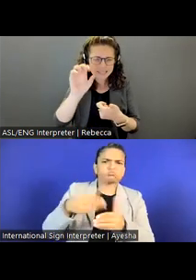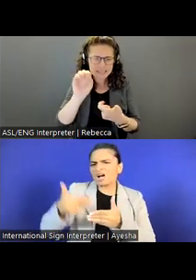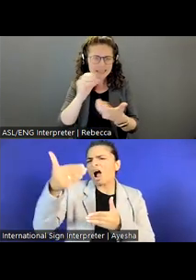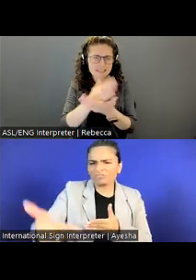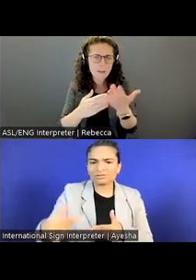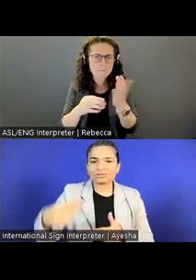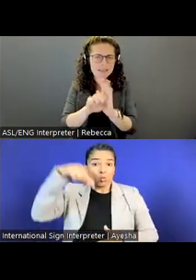based positions.